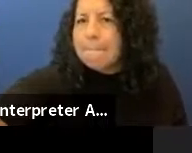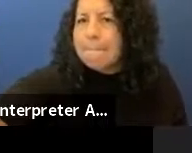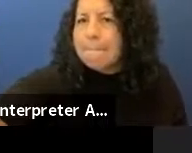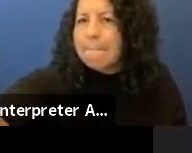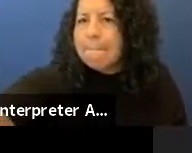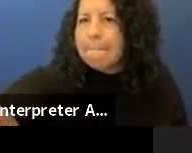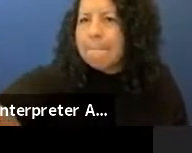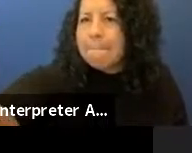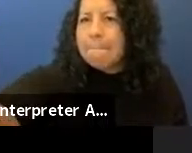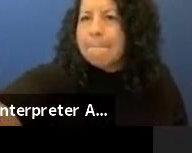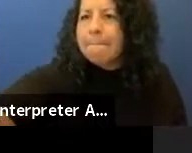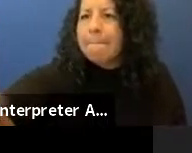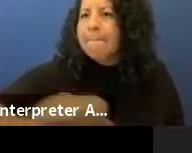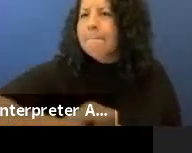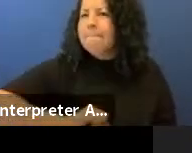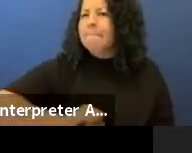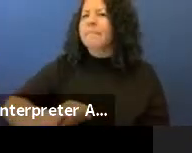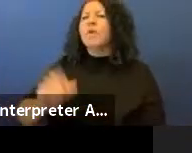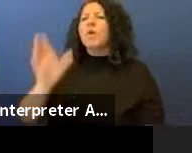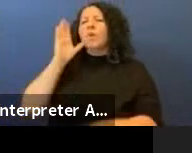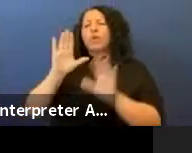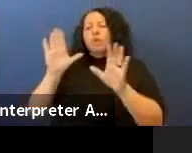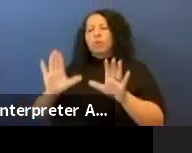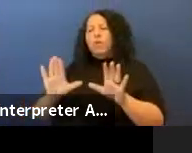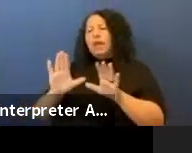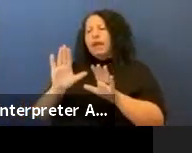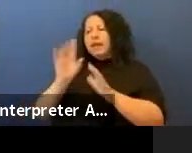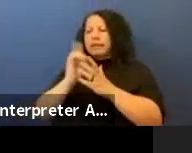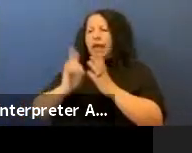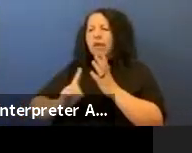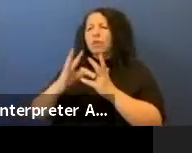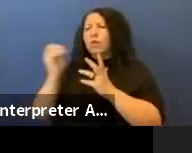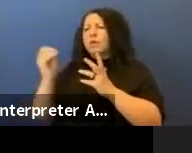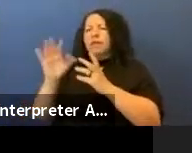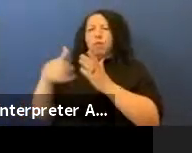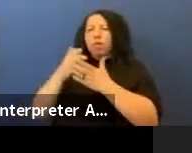all of that, used to have the Indians next to the dinosaurs and that's